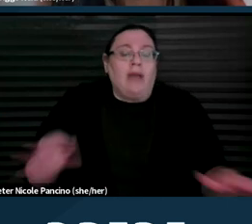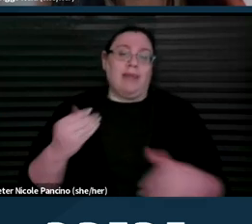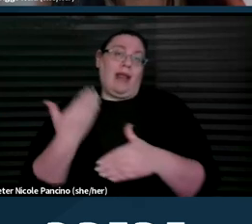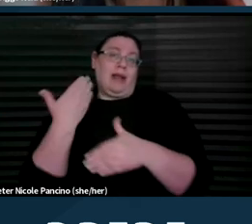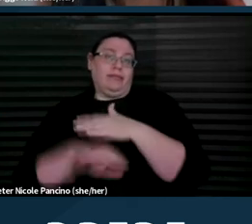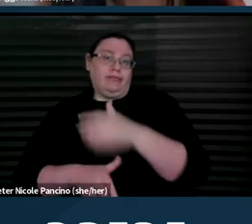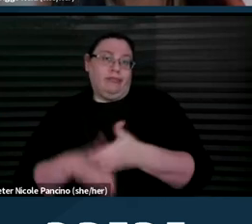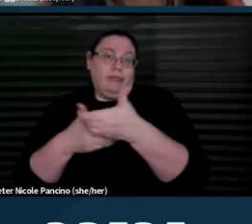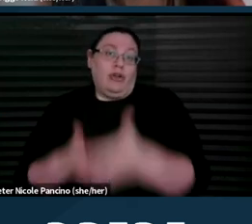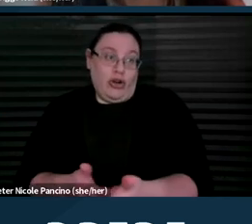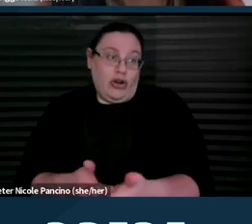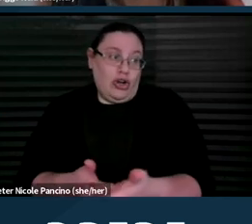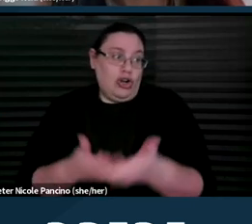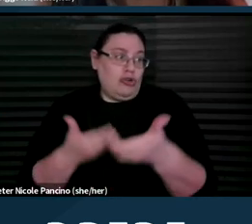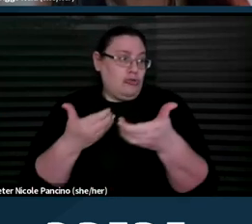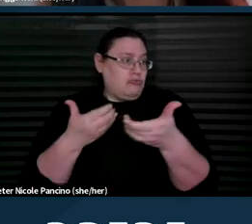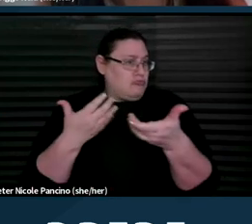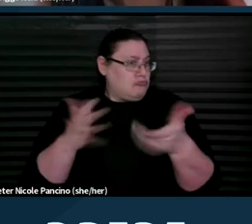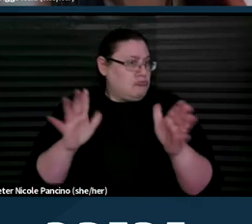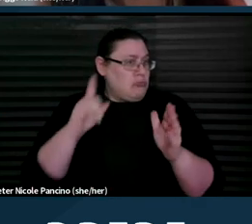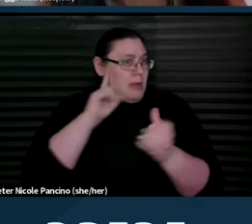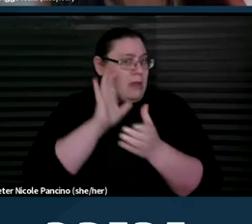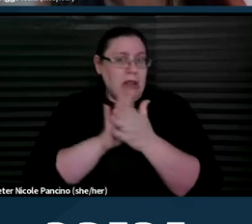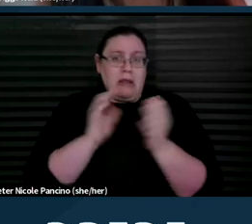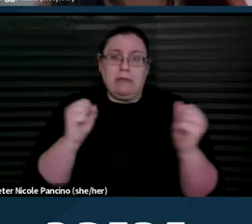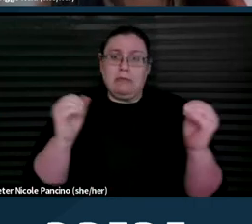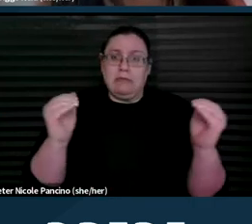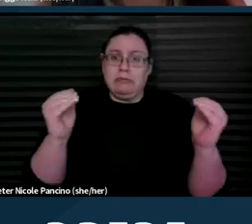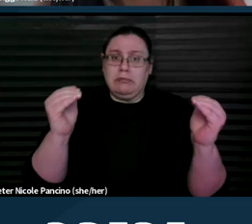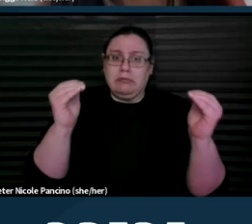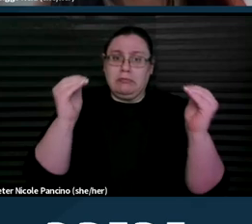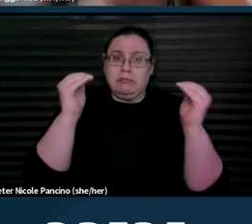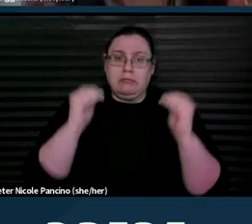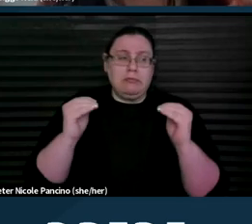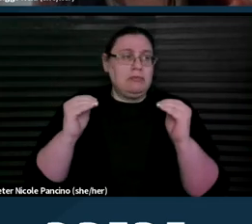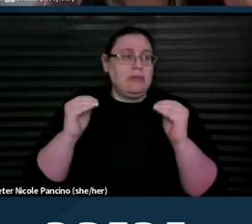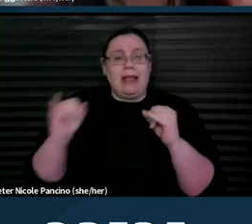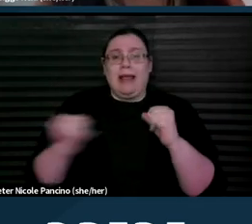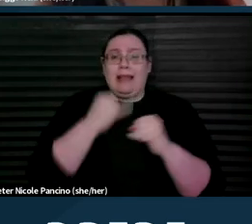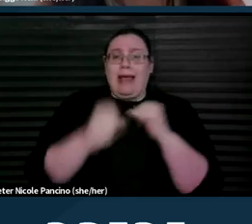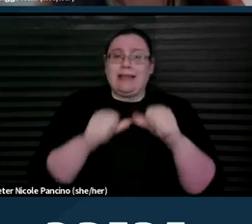And then I think that we can move to the next slide and the last area of our webinar, which is Q&As.